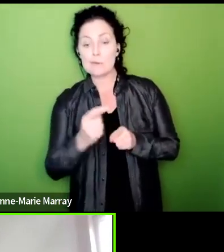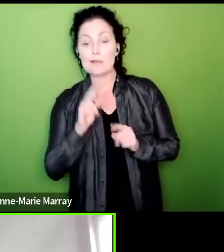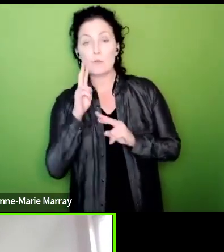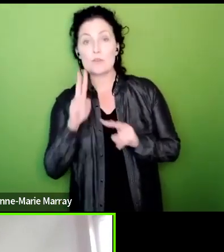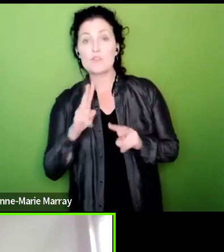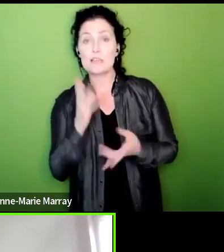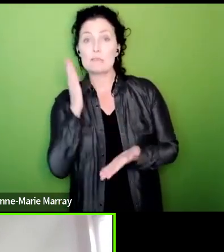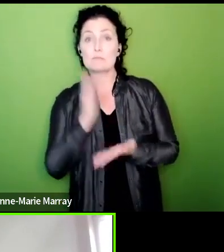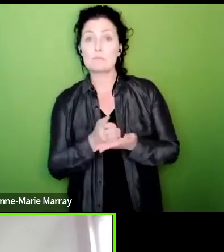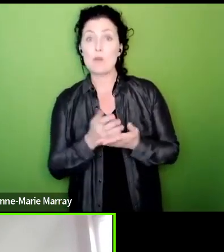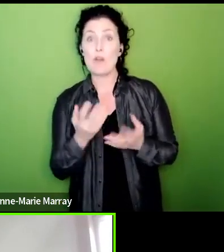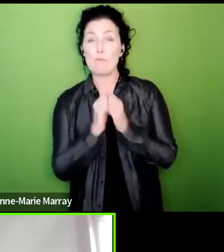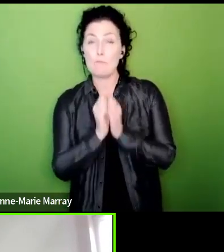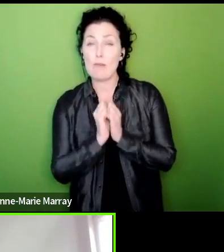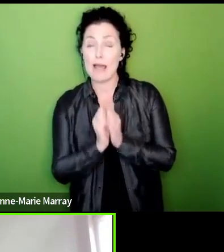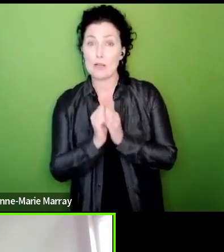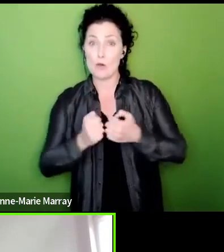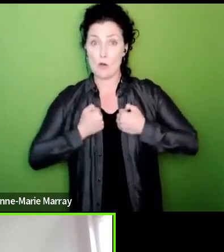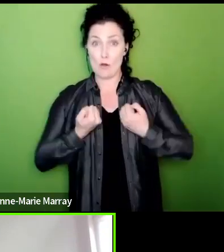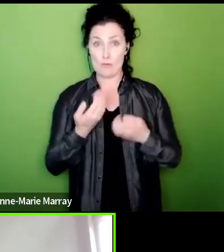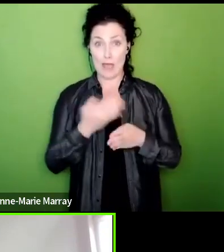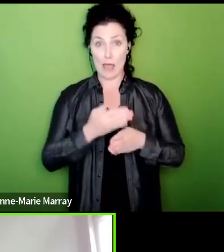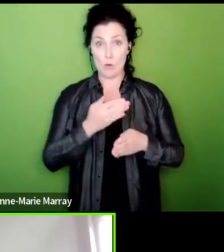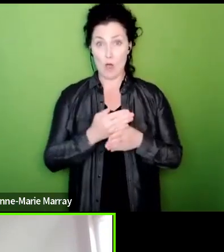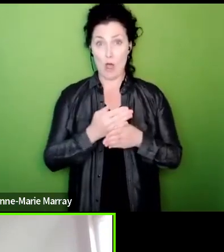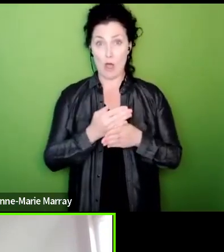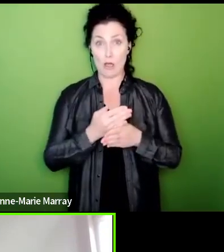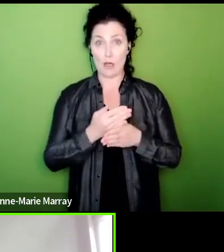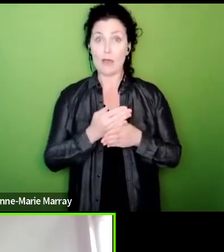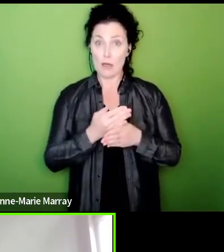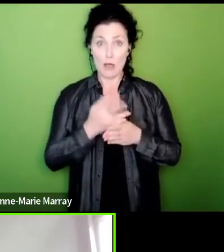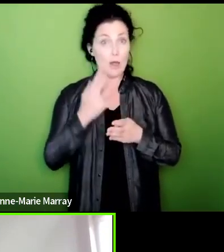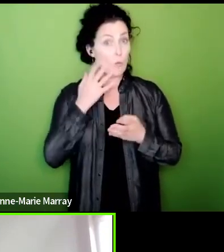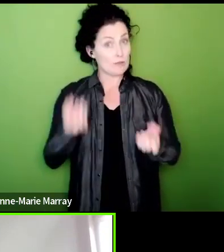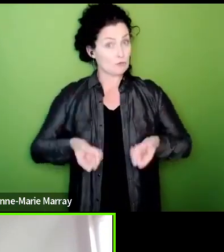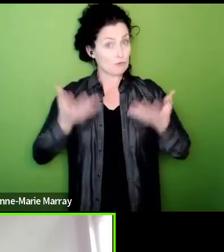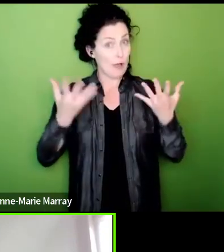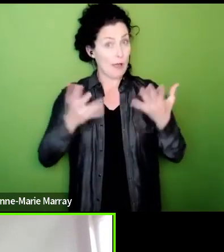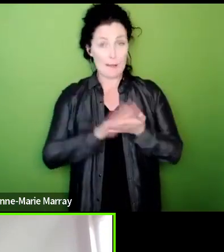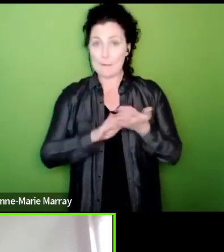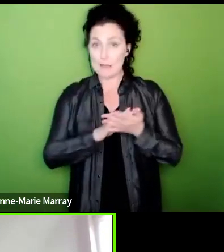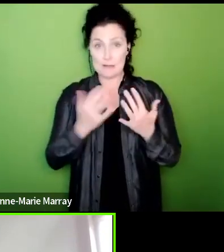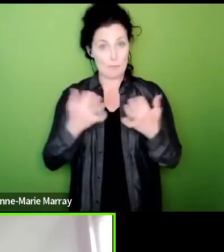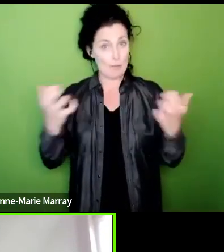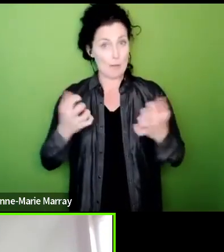doing it public services will not be delivered so let's keep our heads high be strong and let's make